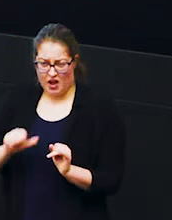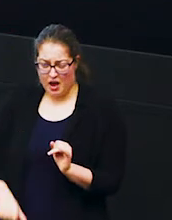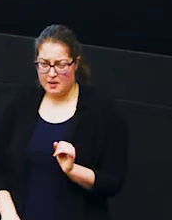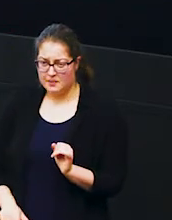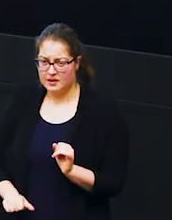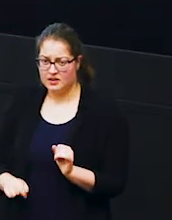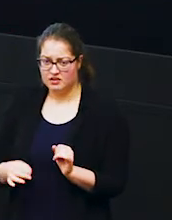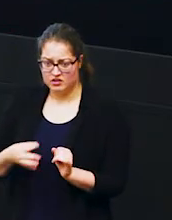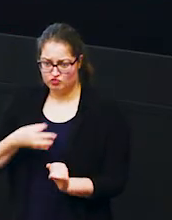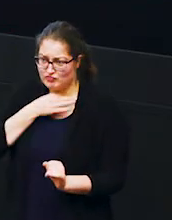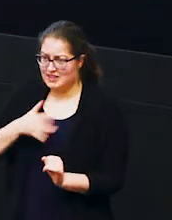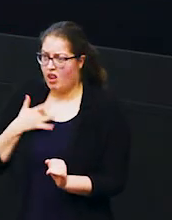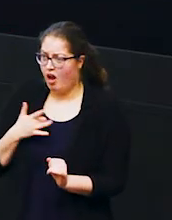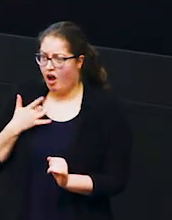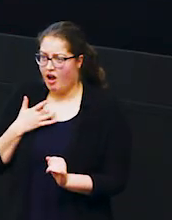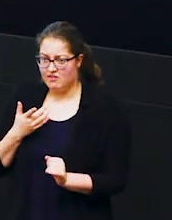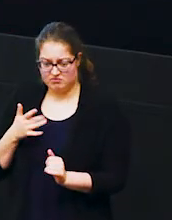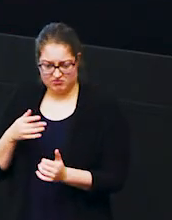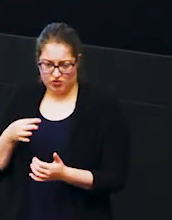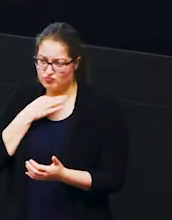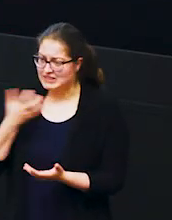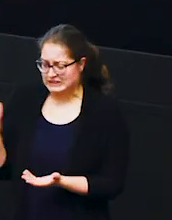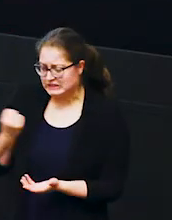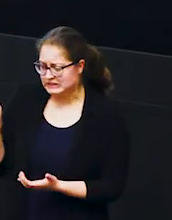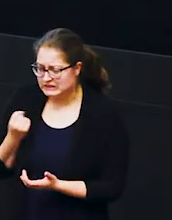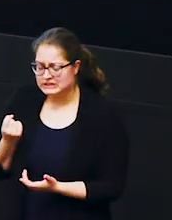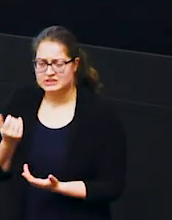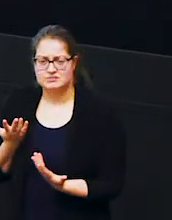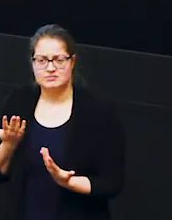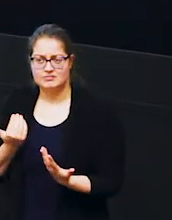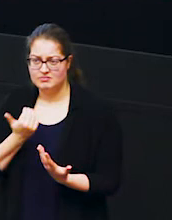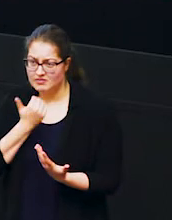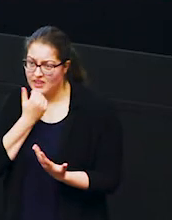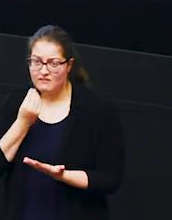their lives and their livelihoods you know if there's not enough food or to eat or to sell